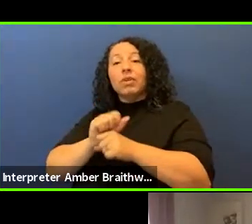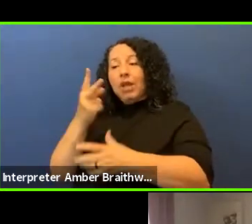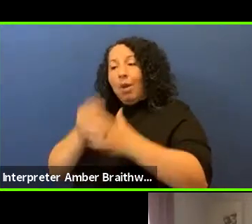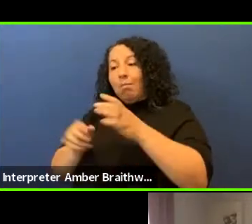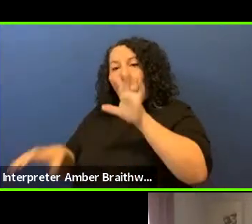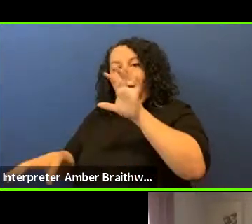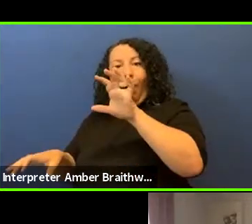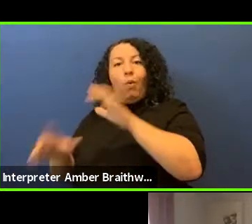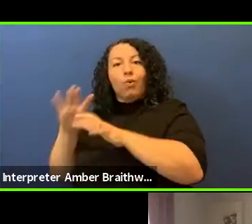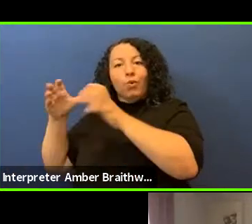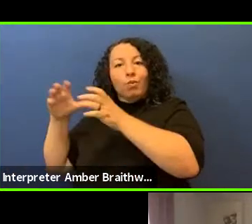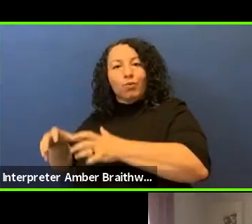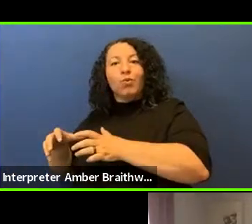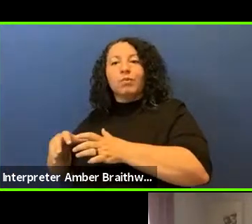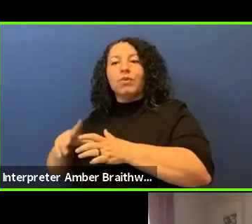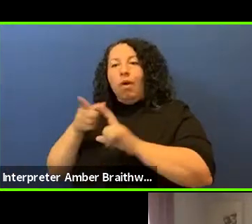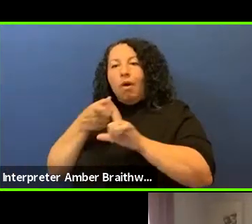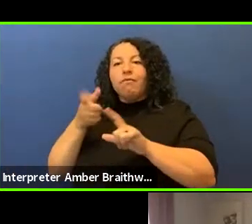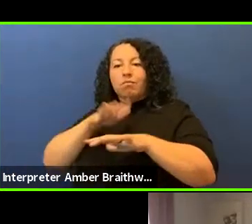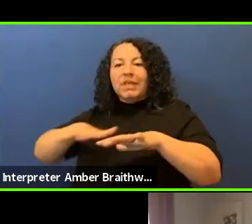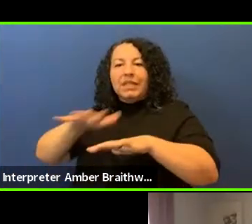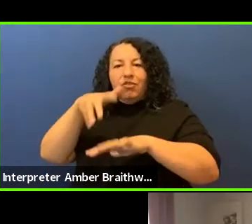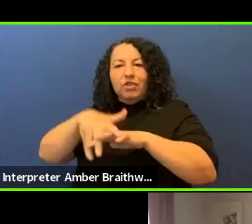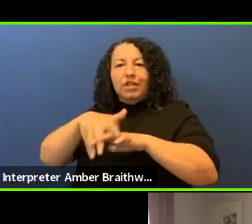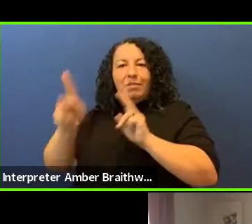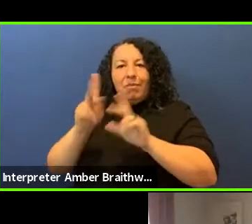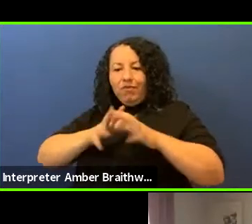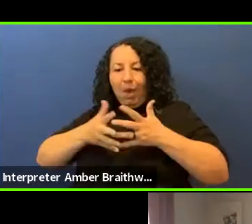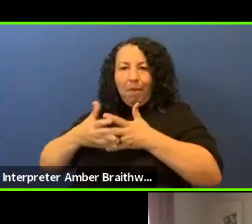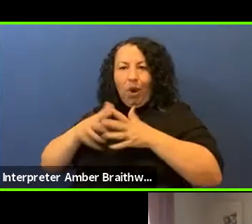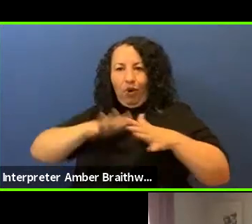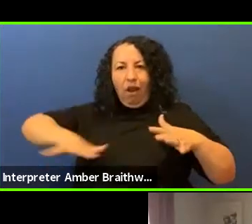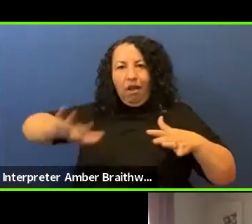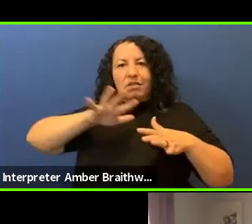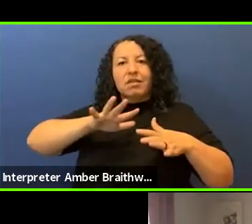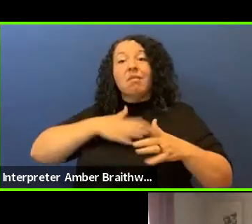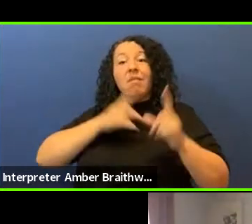my passion and goal is for spreading information about